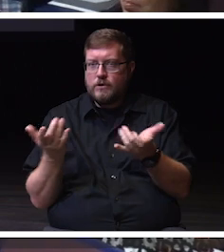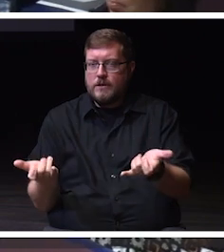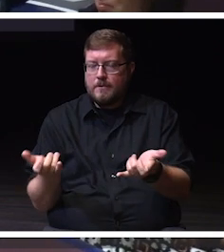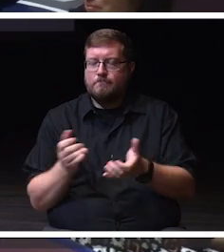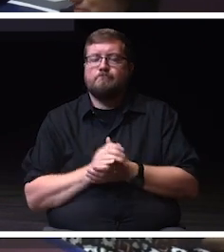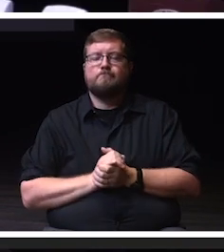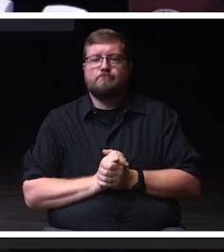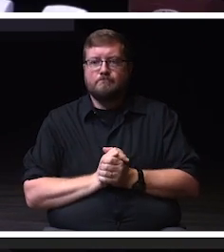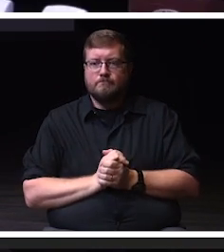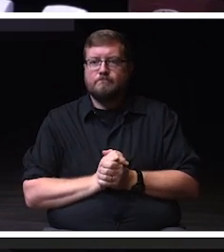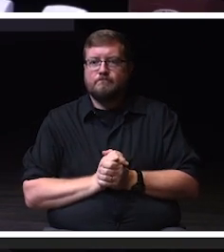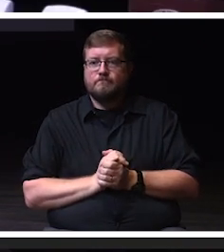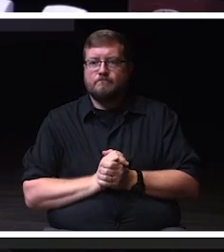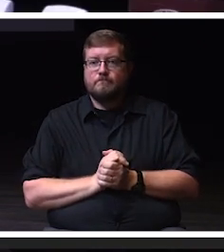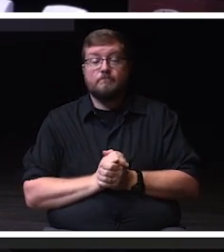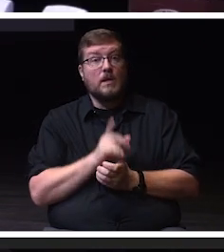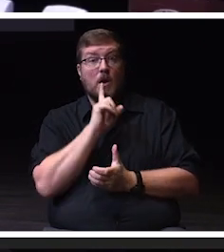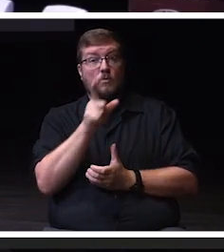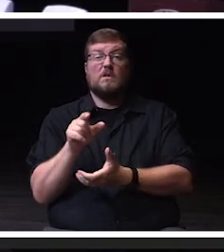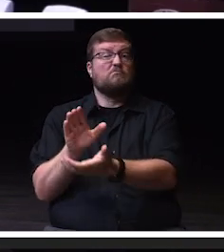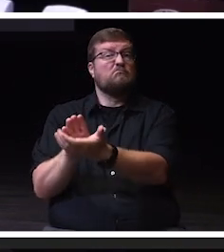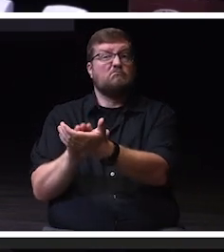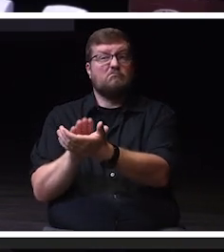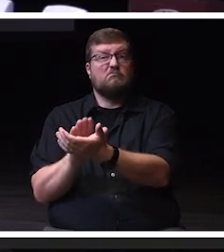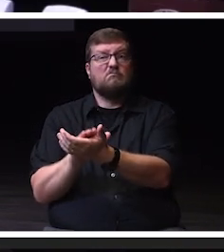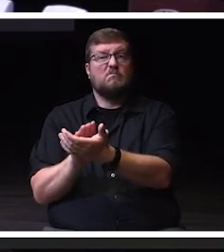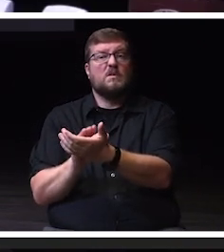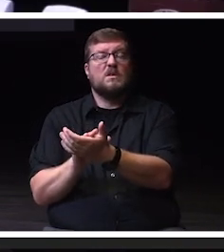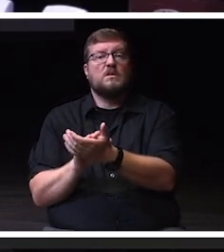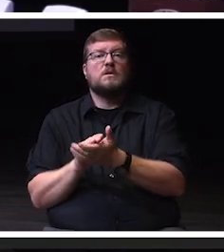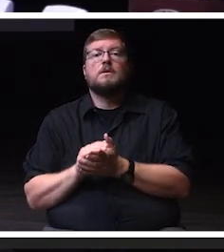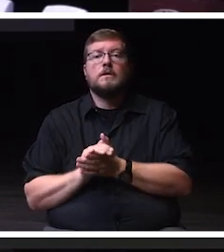And a shout out today